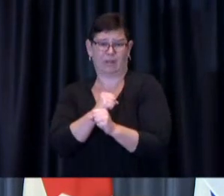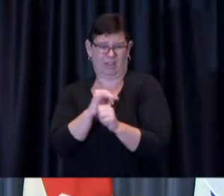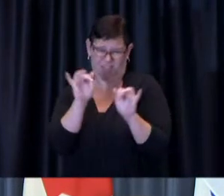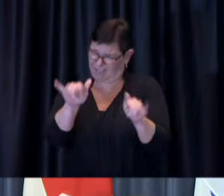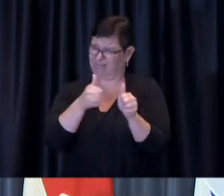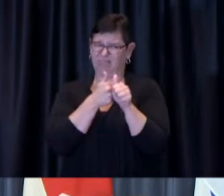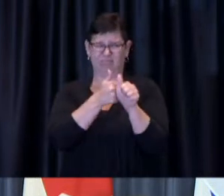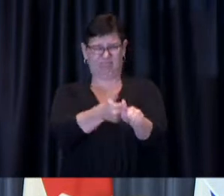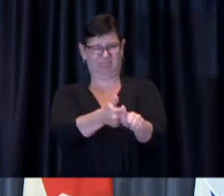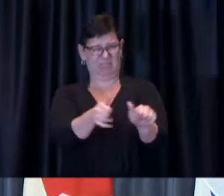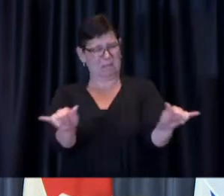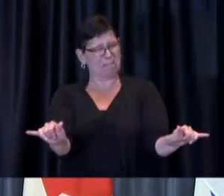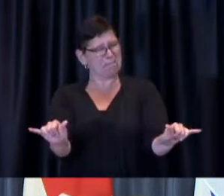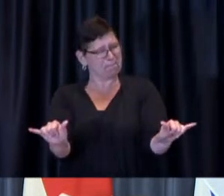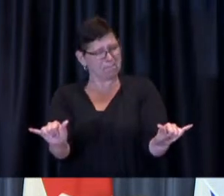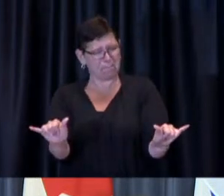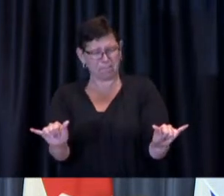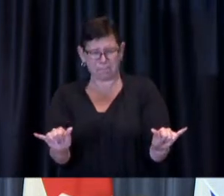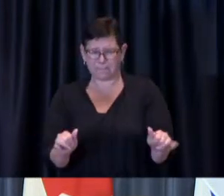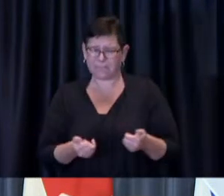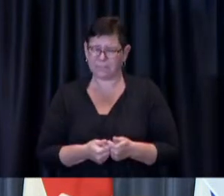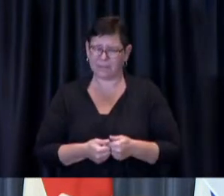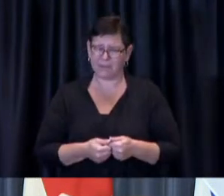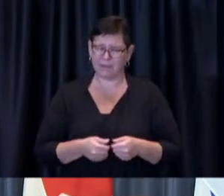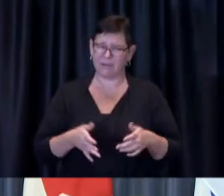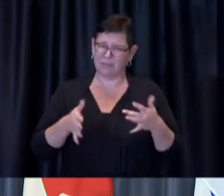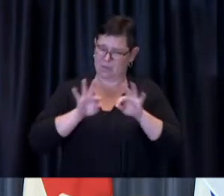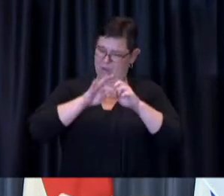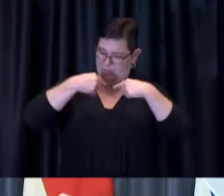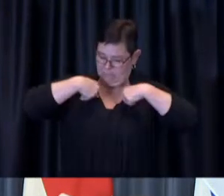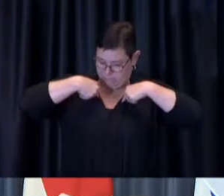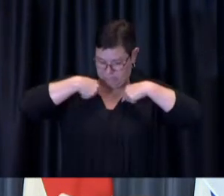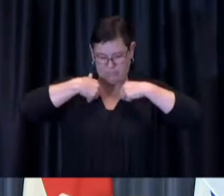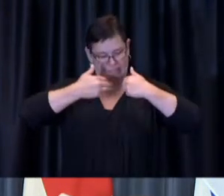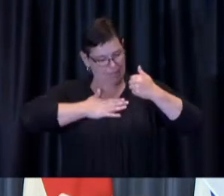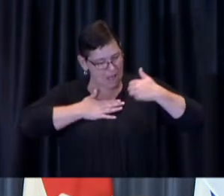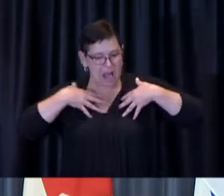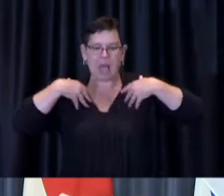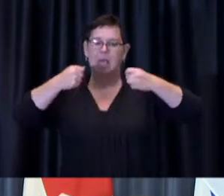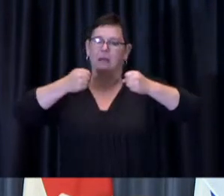own personal health and for those around us so I would encourage people to continue to follow